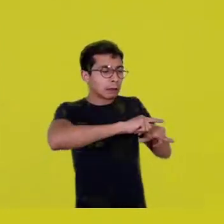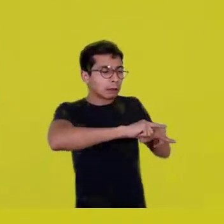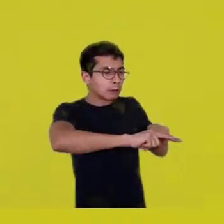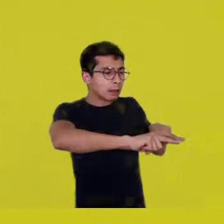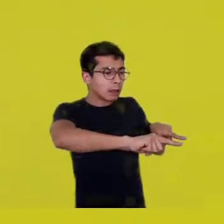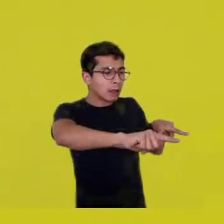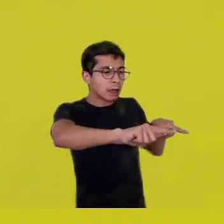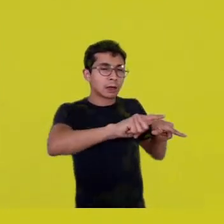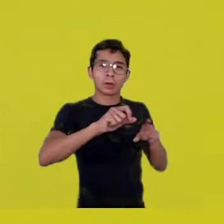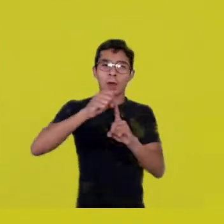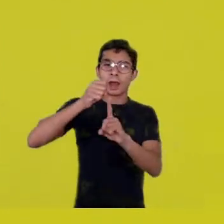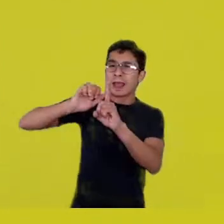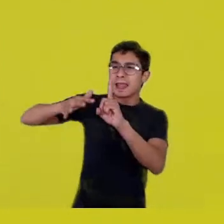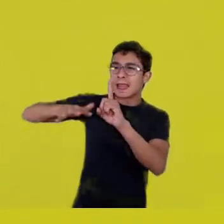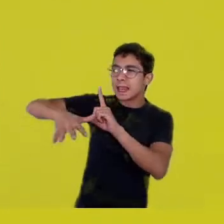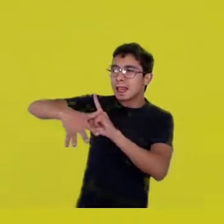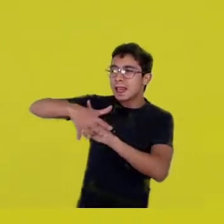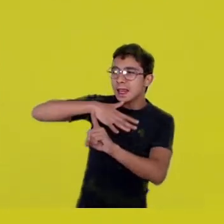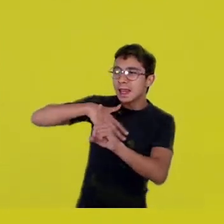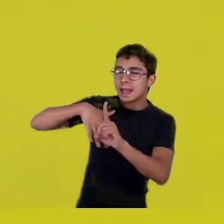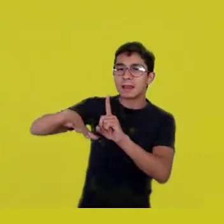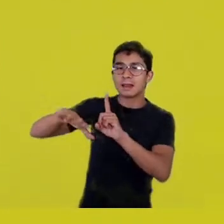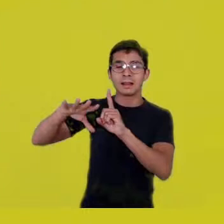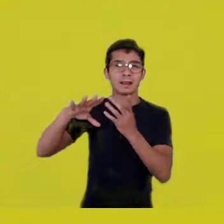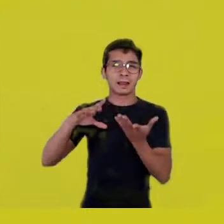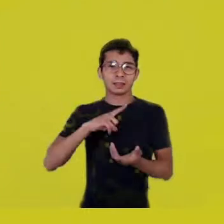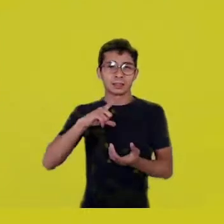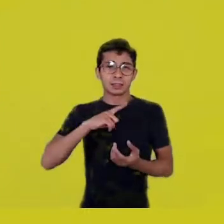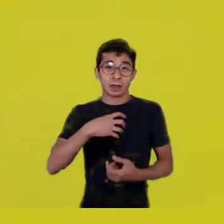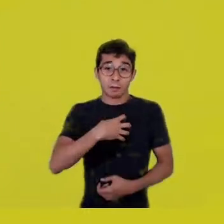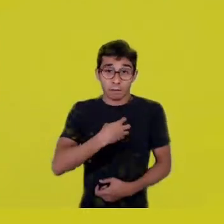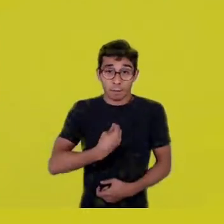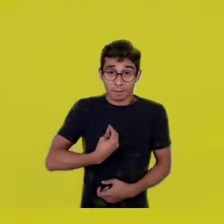But they had so many worlds to experiment,